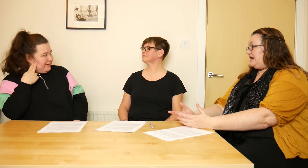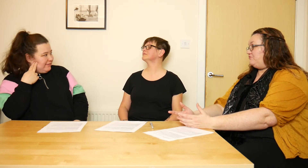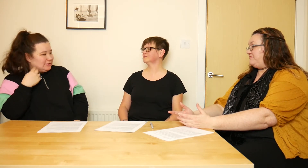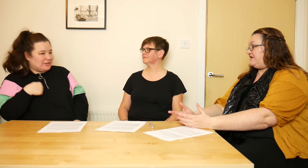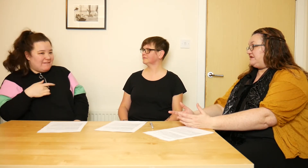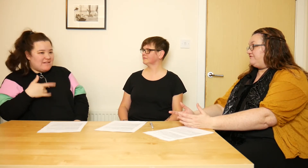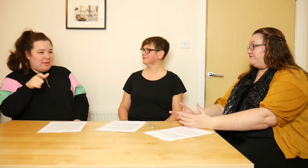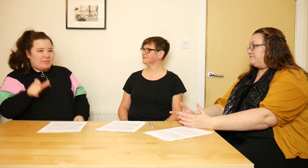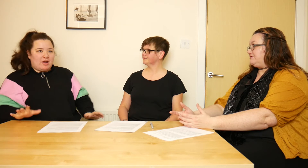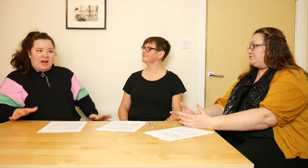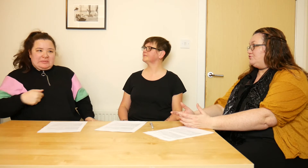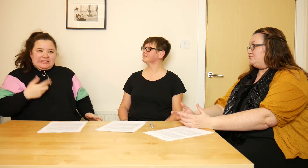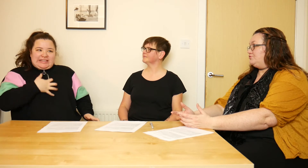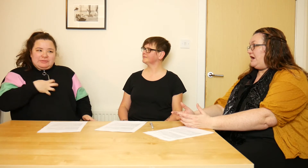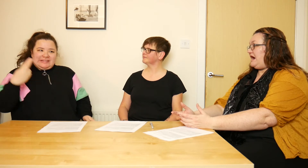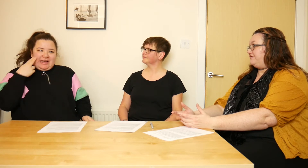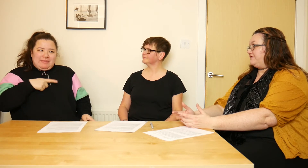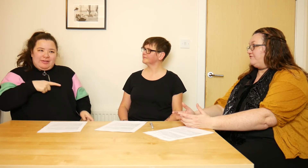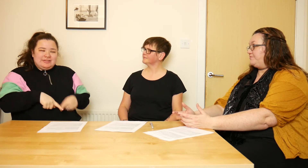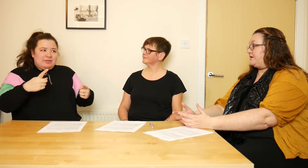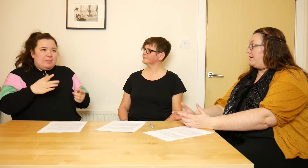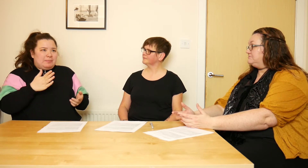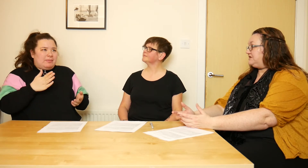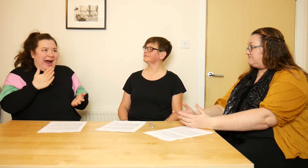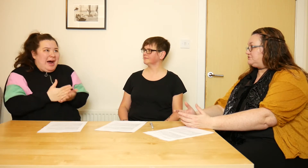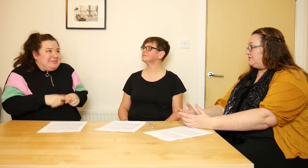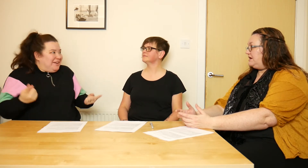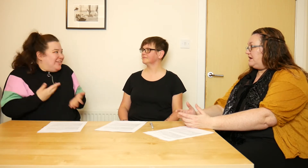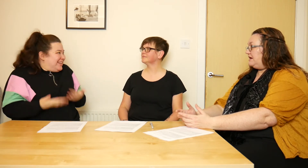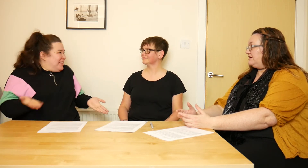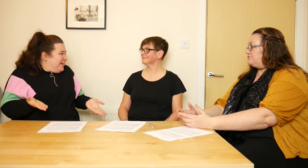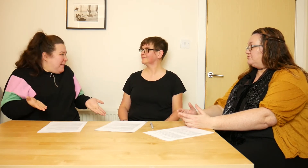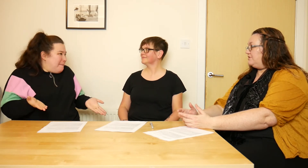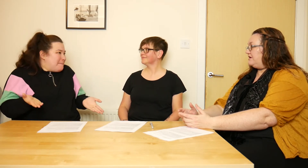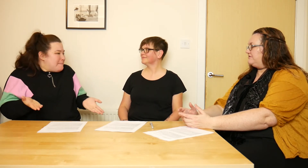it would be very different from someone who had therefore become deaf.